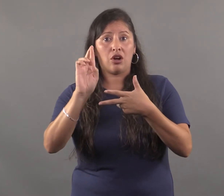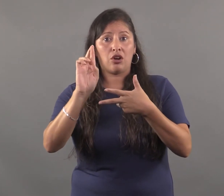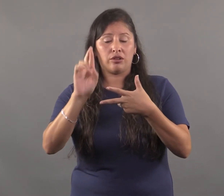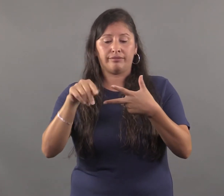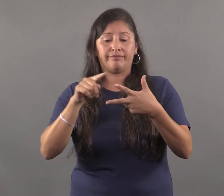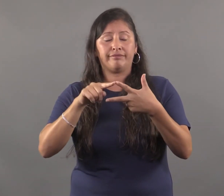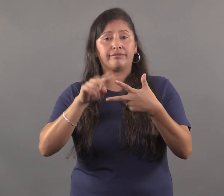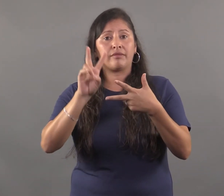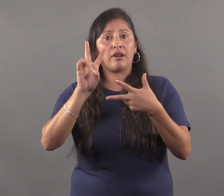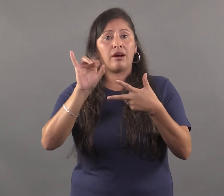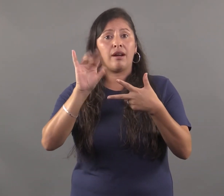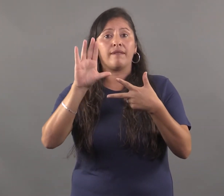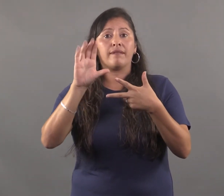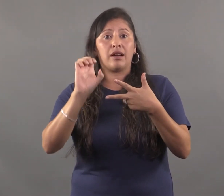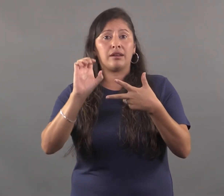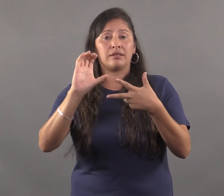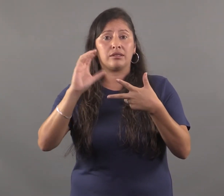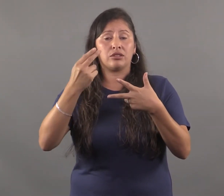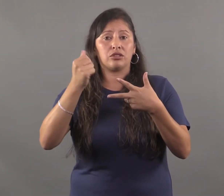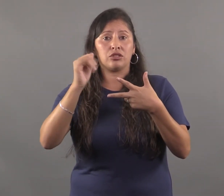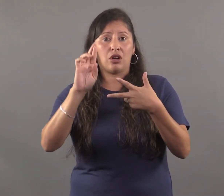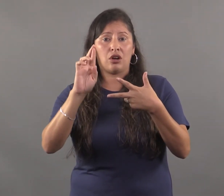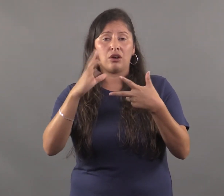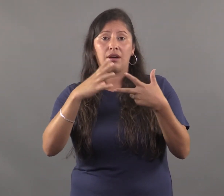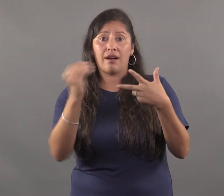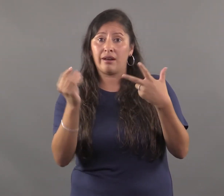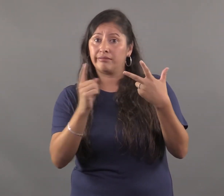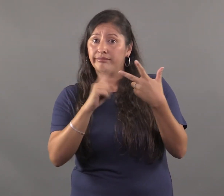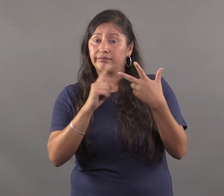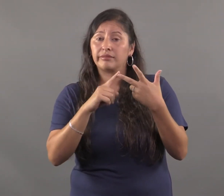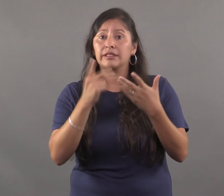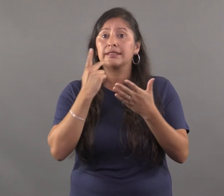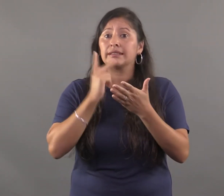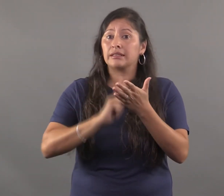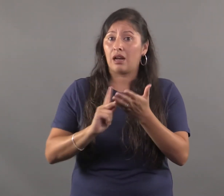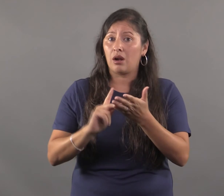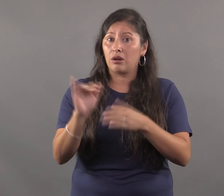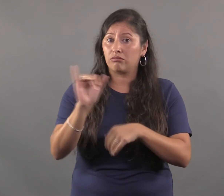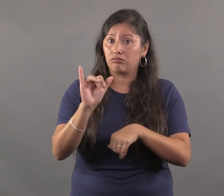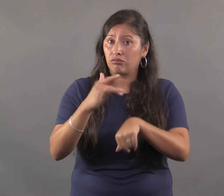Vice Chair, and Secretary available.